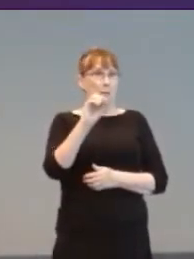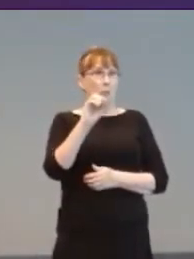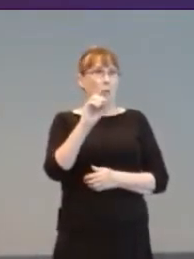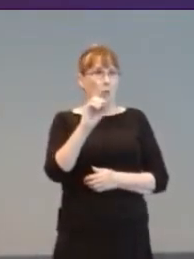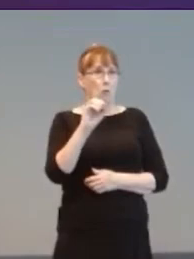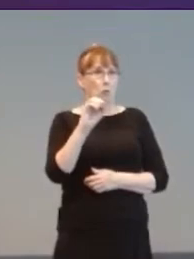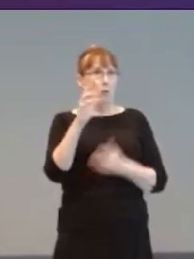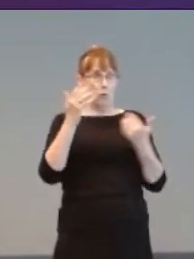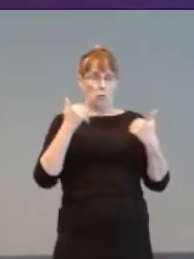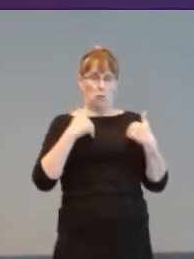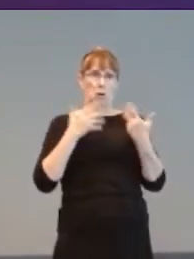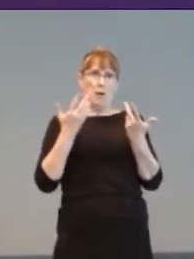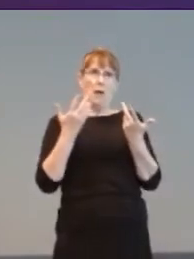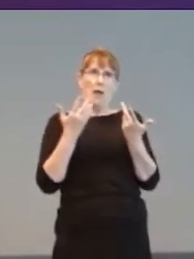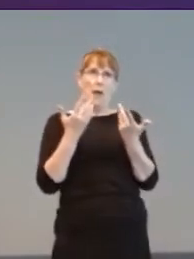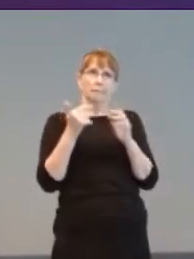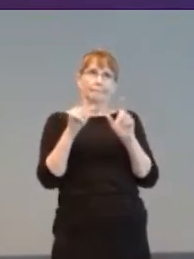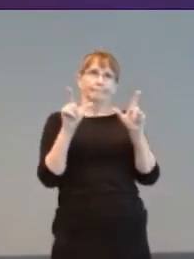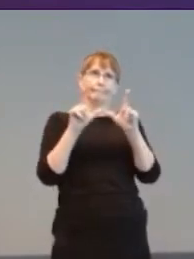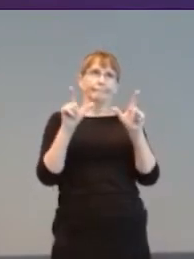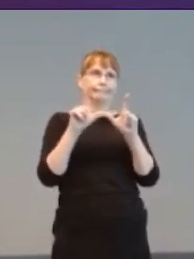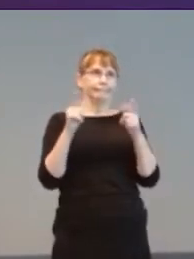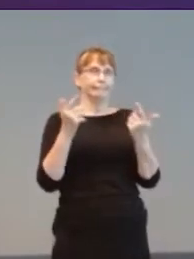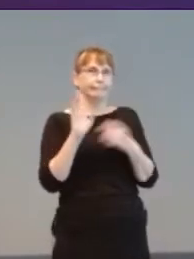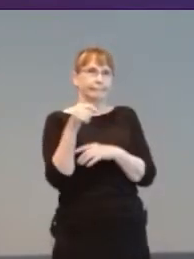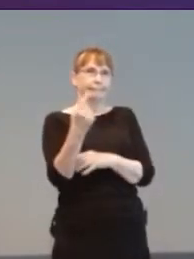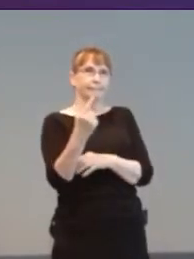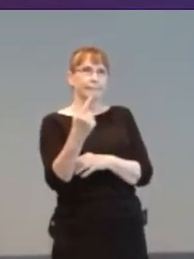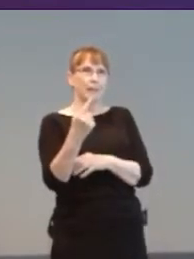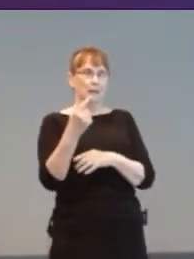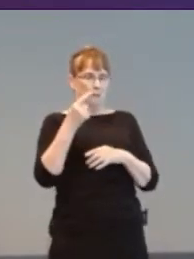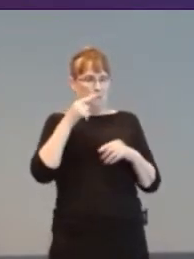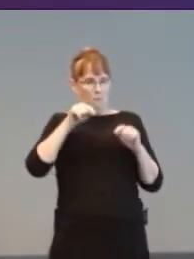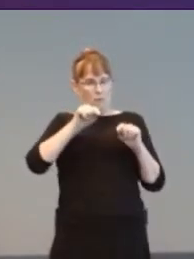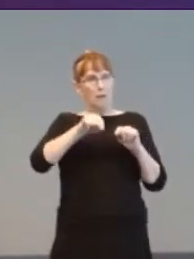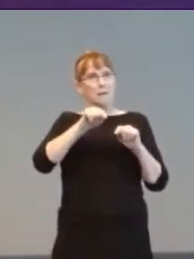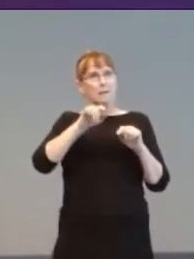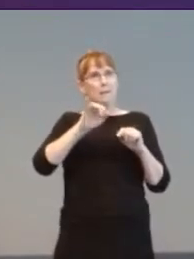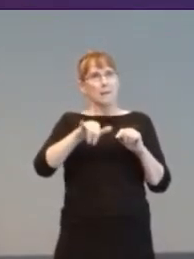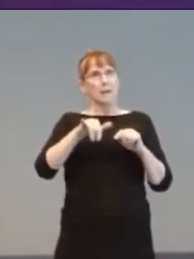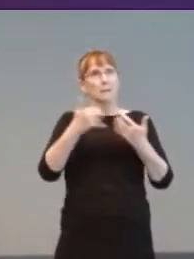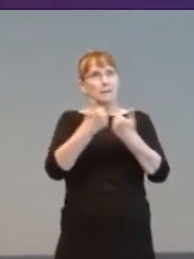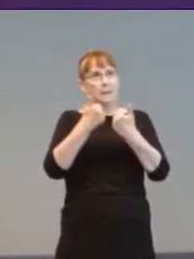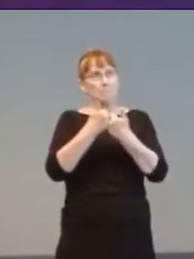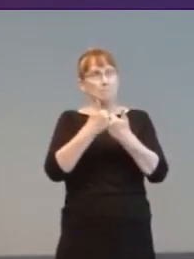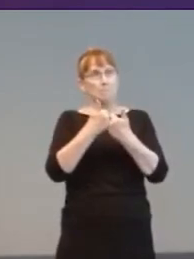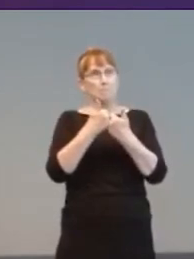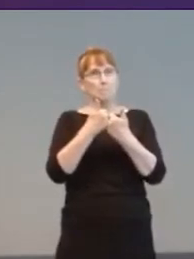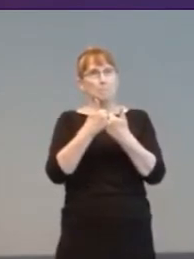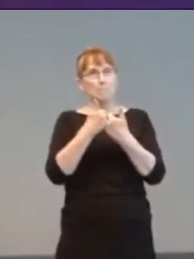would donate 1000 SEGA Saturns to blind people, with WARP donating 1000 games to go with them.